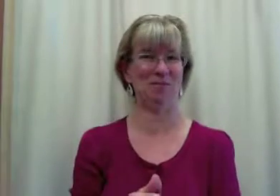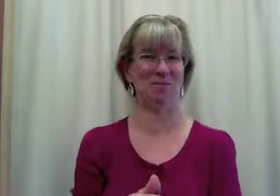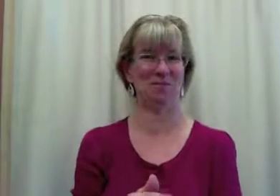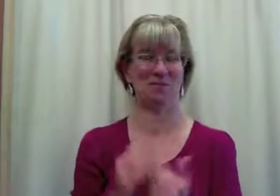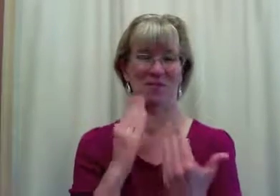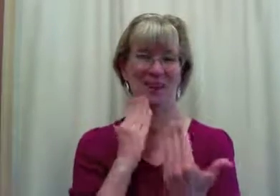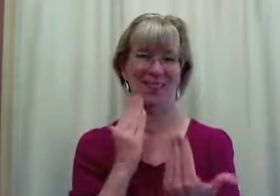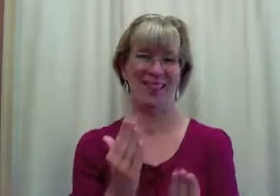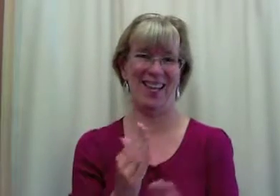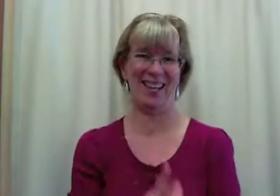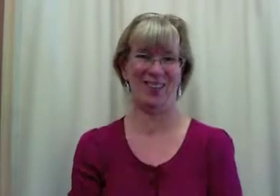Thank you.